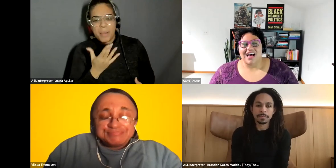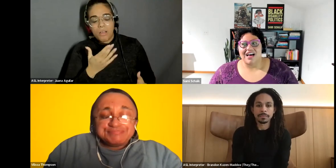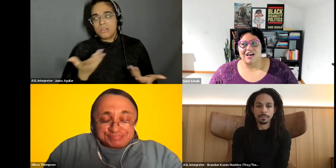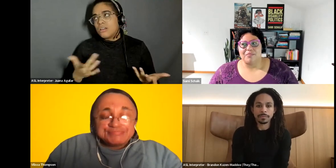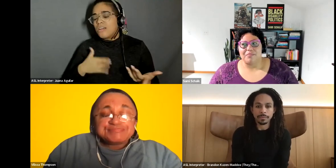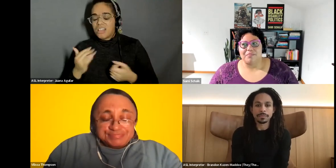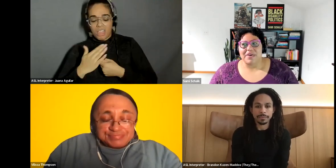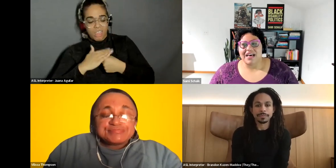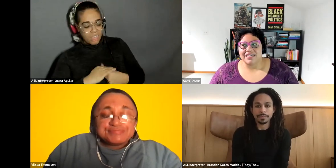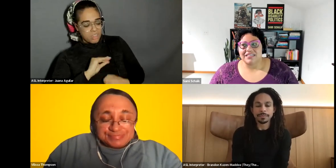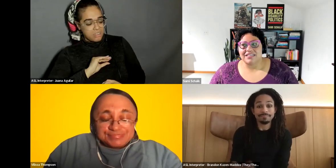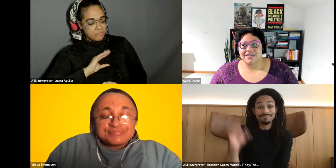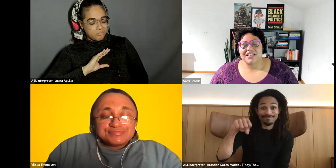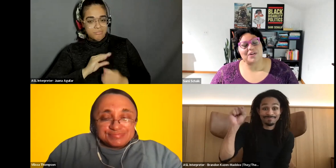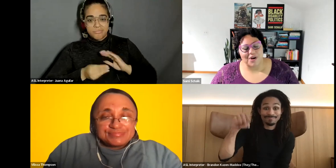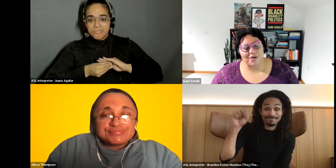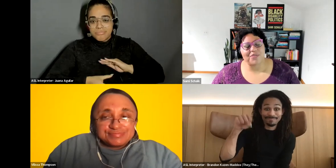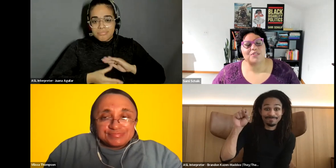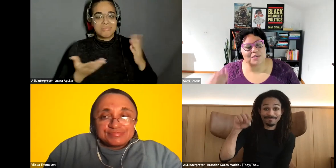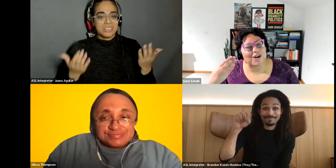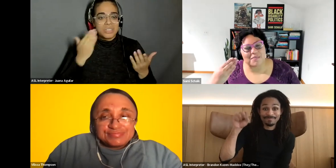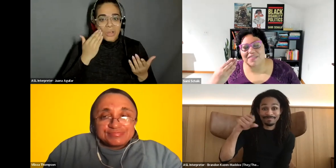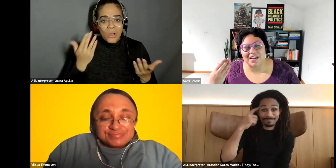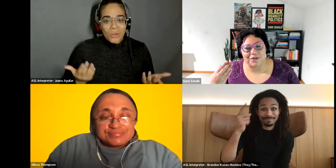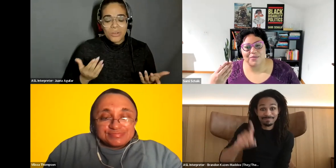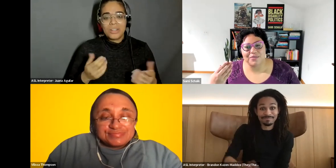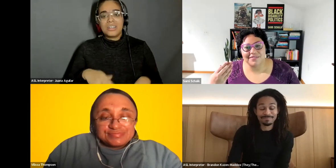Sami Schalk: because, you know, there was a part of me that knew